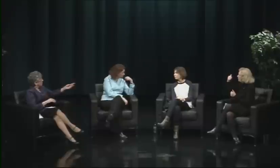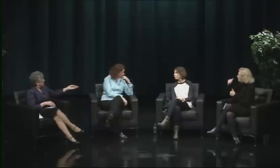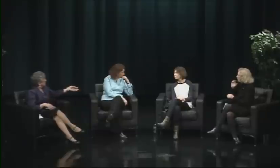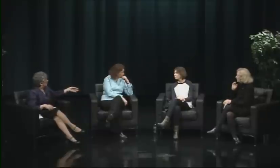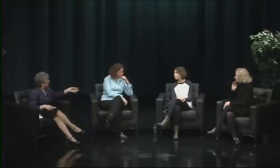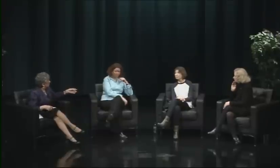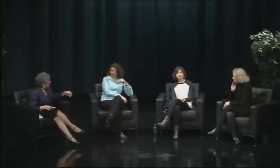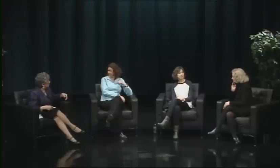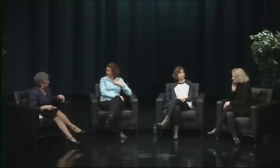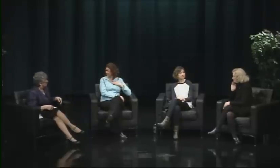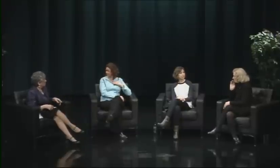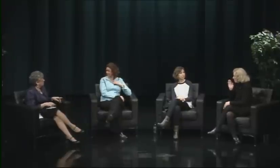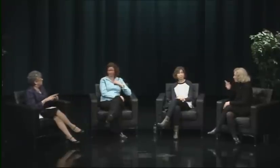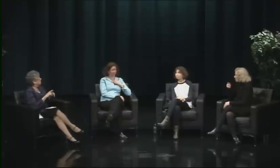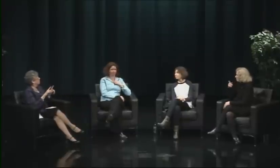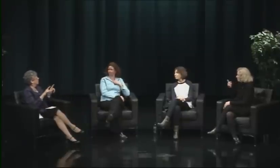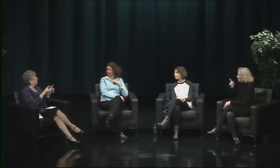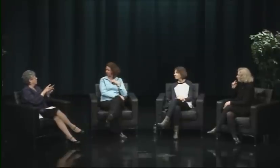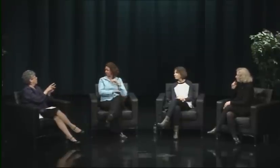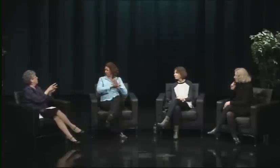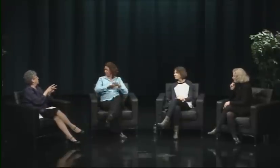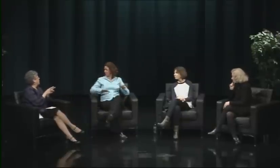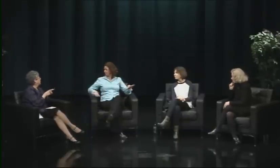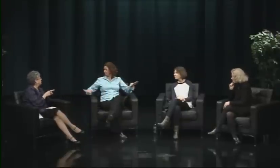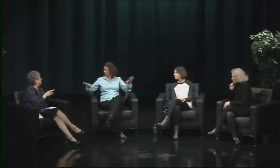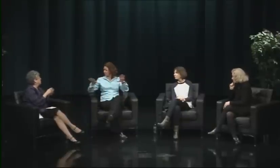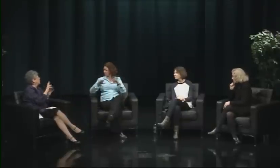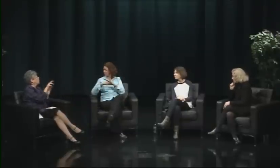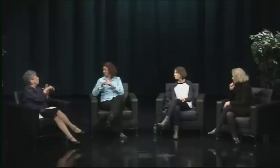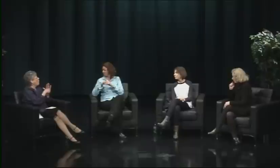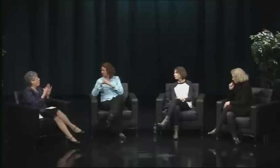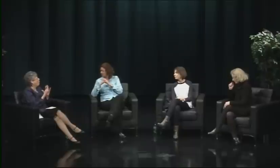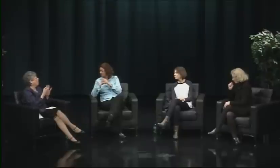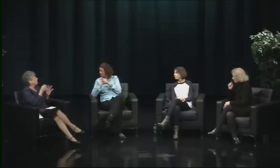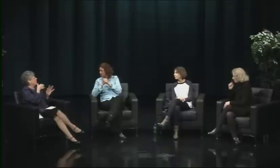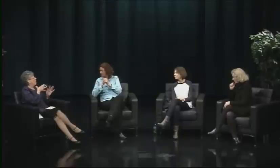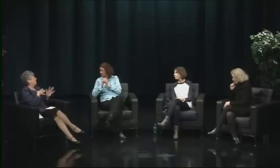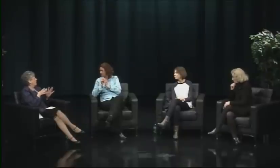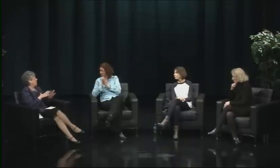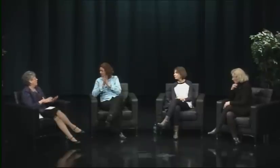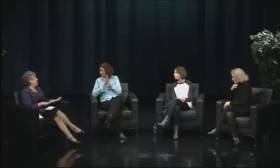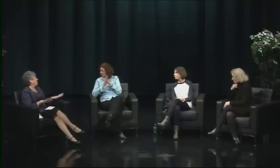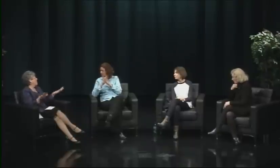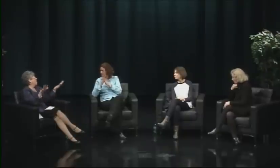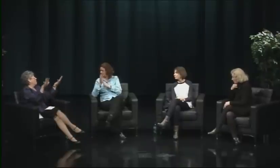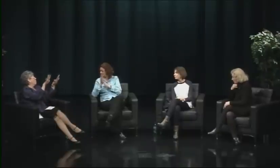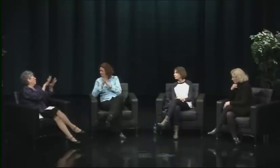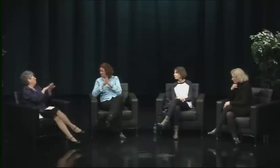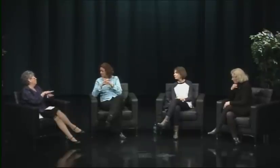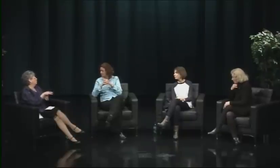It was about the fact that she was hearing.